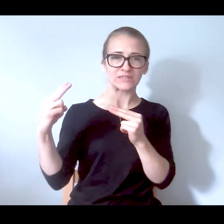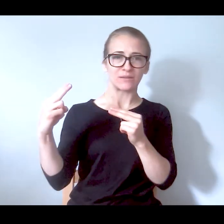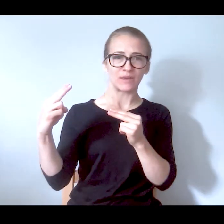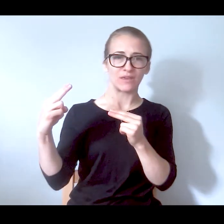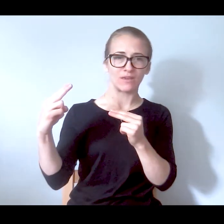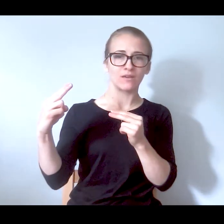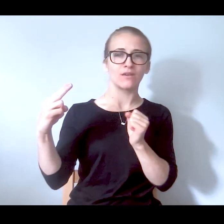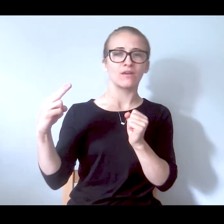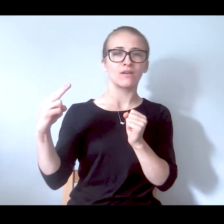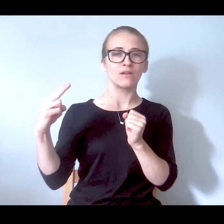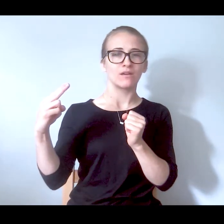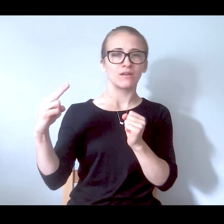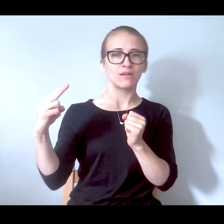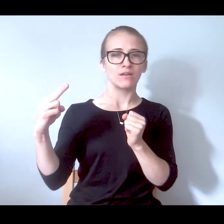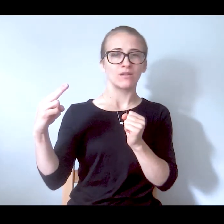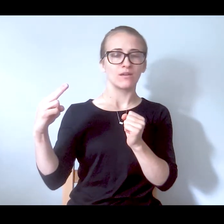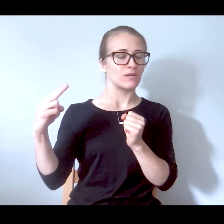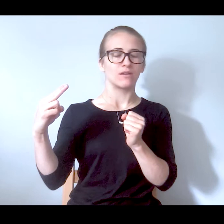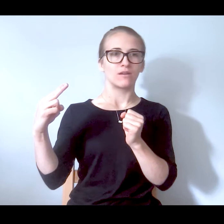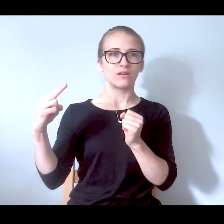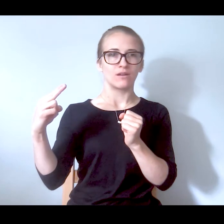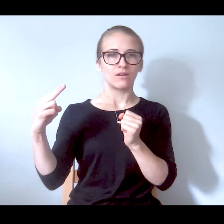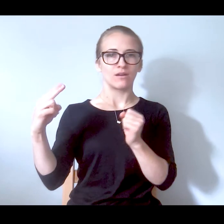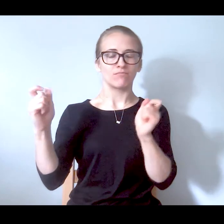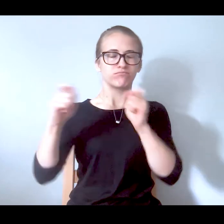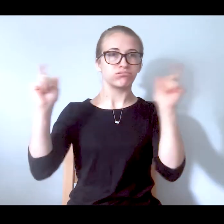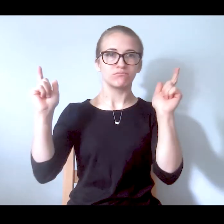just like he -- he opened his eyes, like he realized